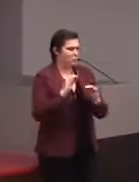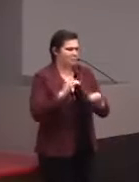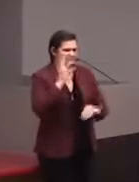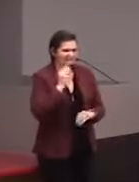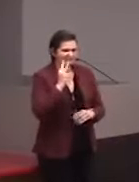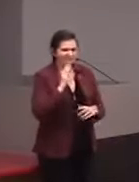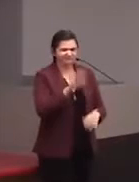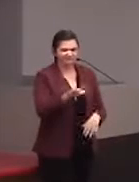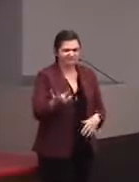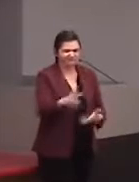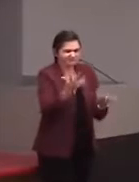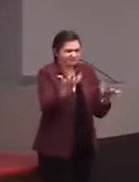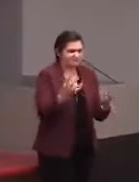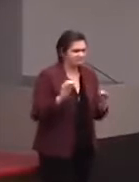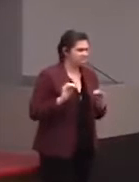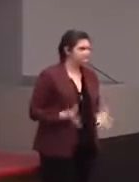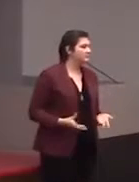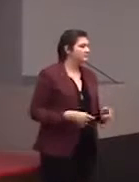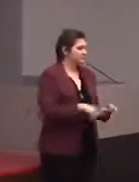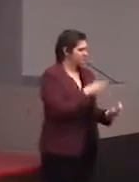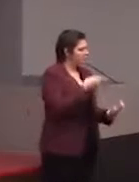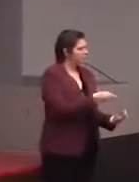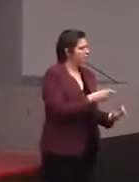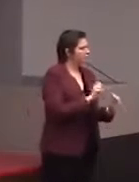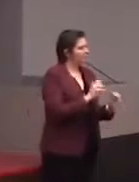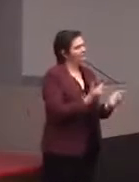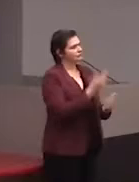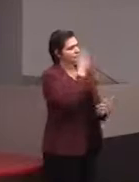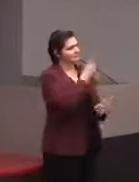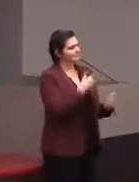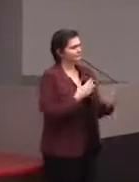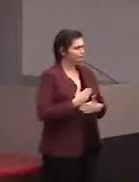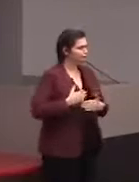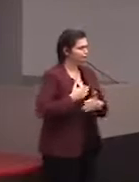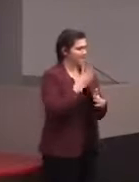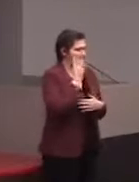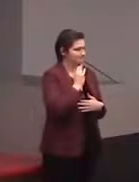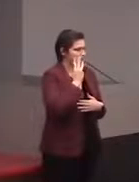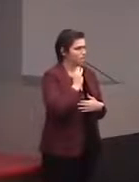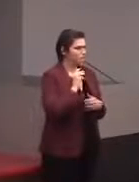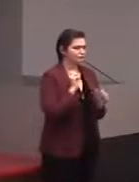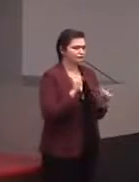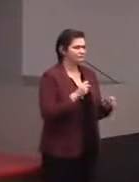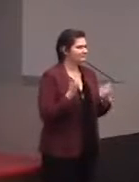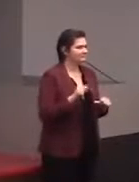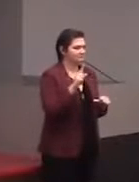And it's just an interesting experience that anybody can have access to.